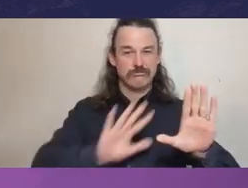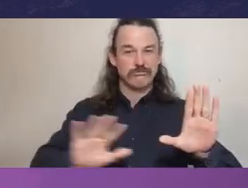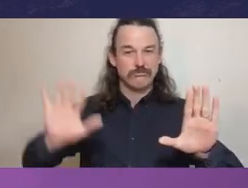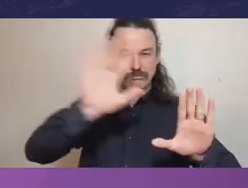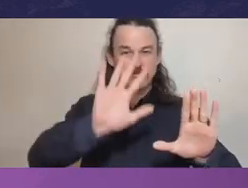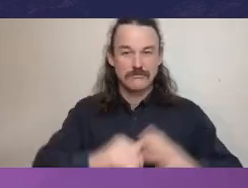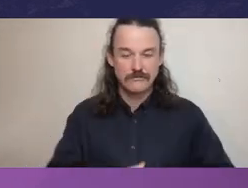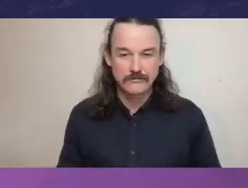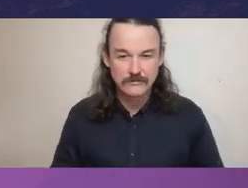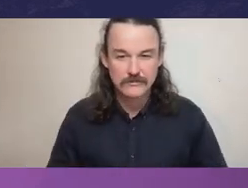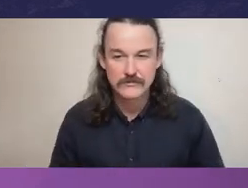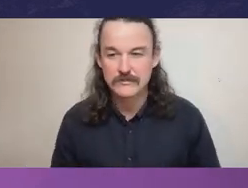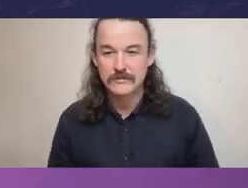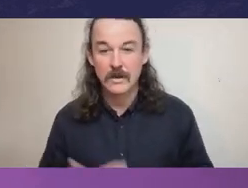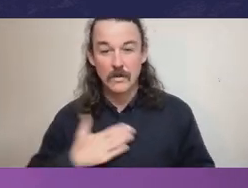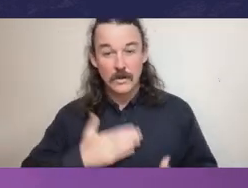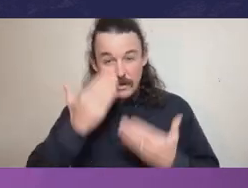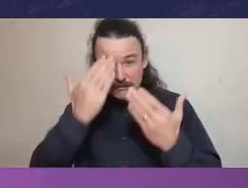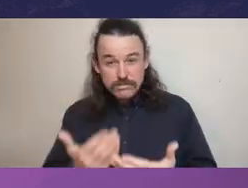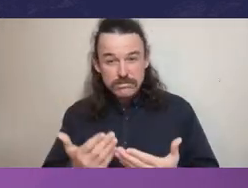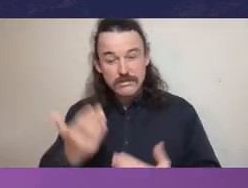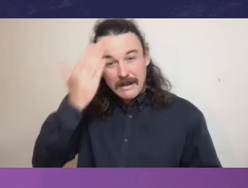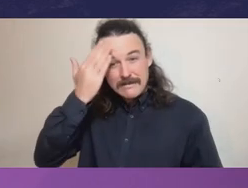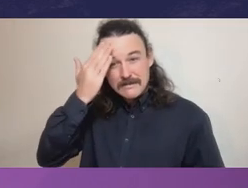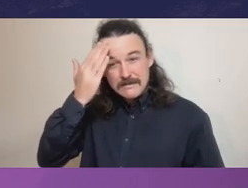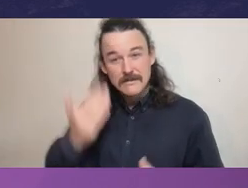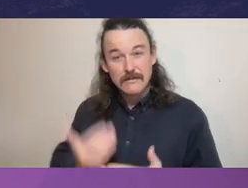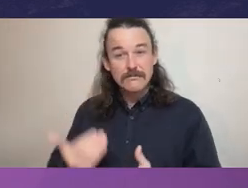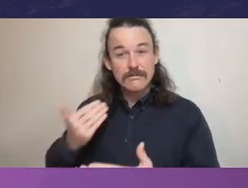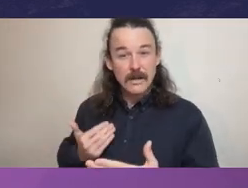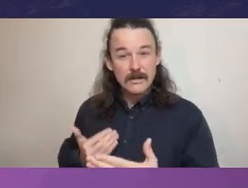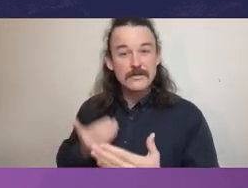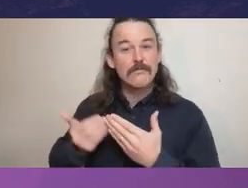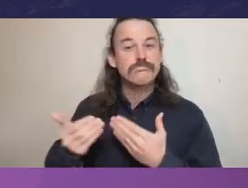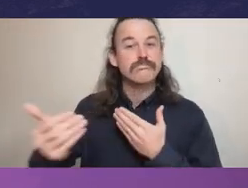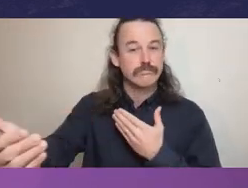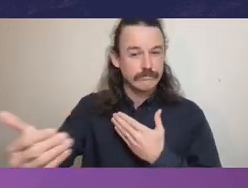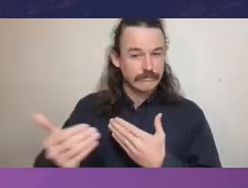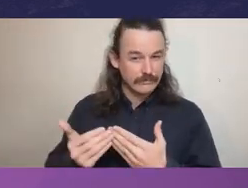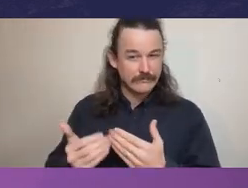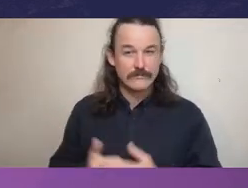I pay my respects to their elders past and present, and extend my respects to the Aboriginal or Torres